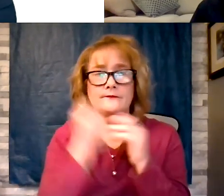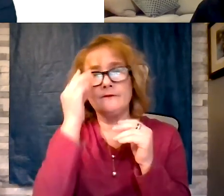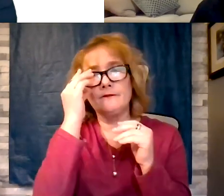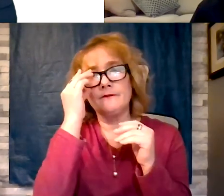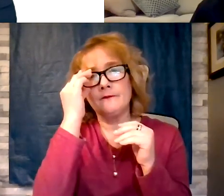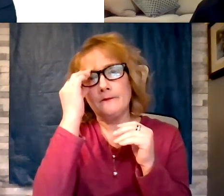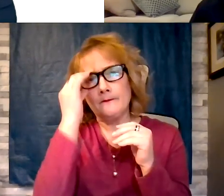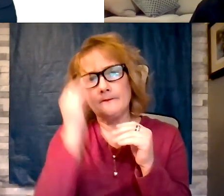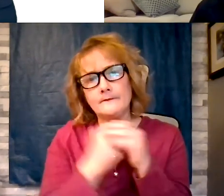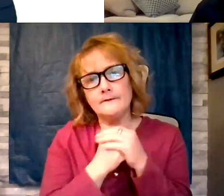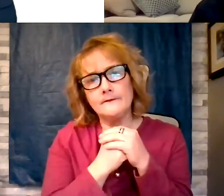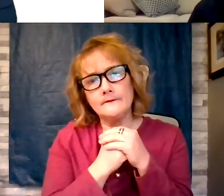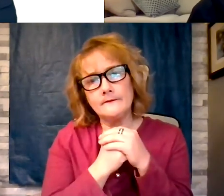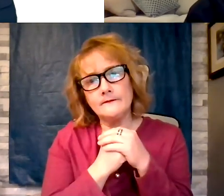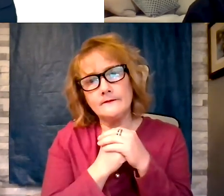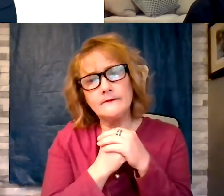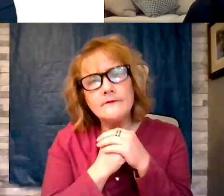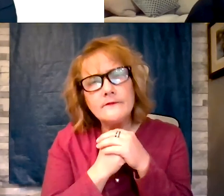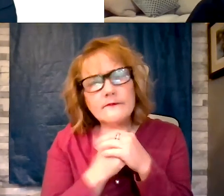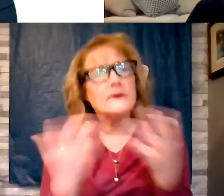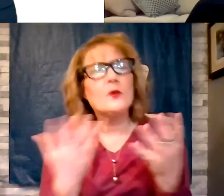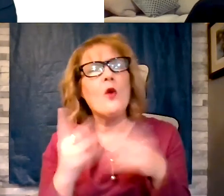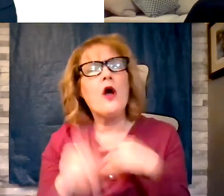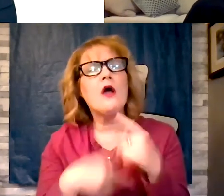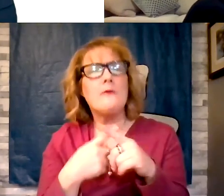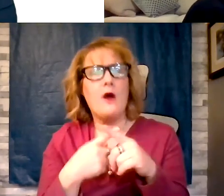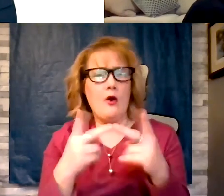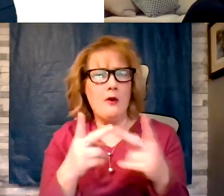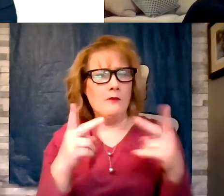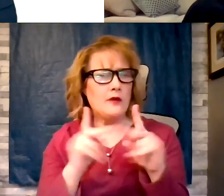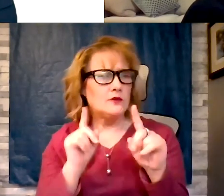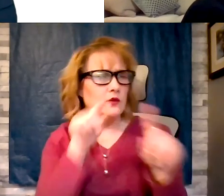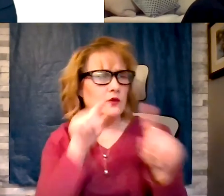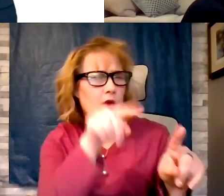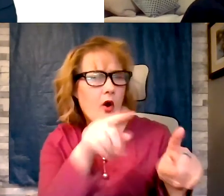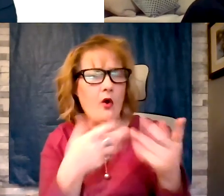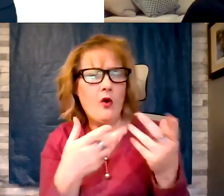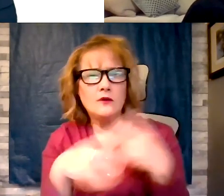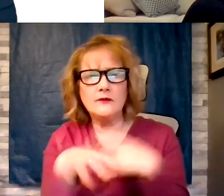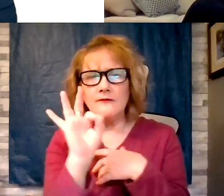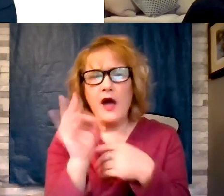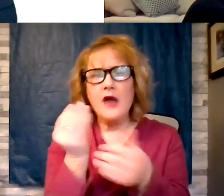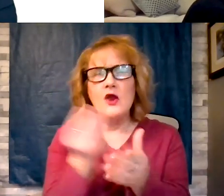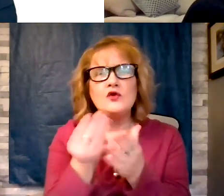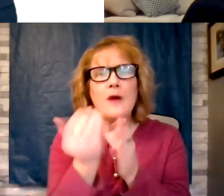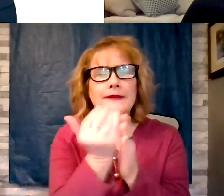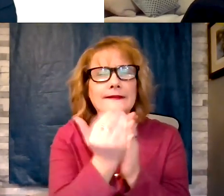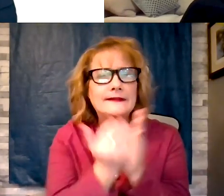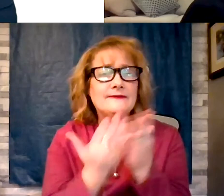What about places to go to find to shop to find the things